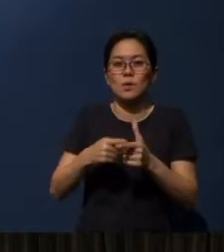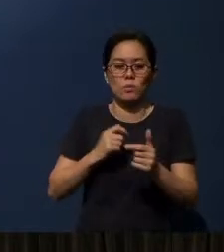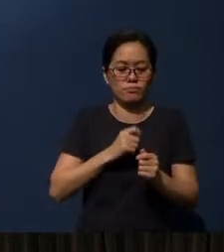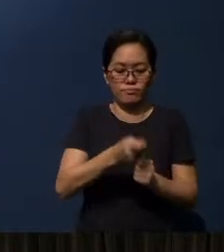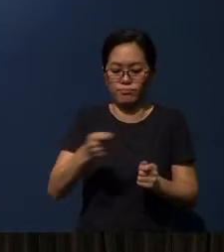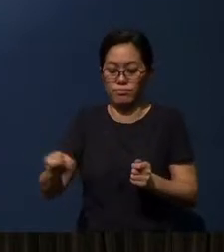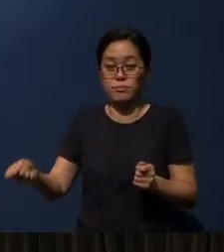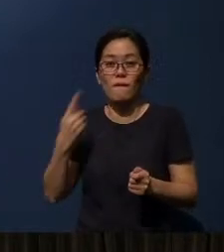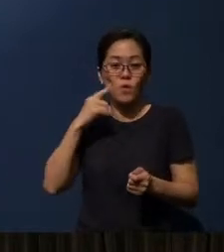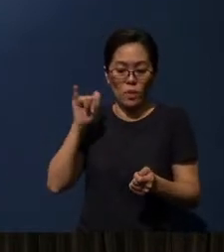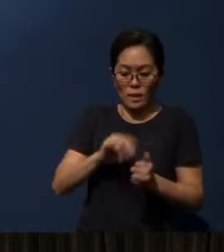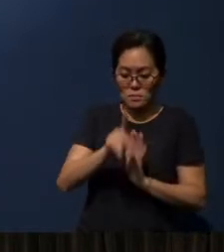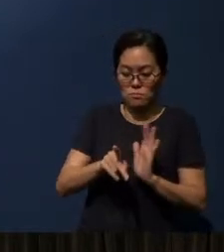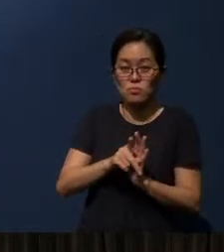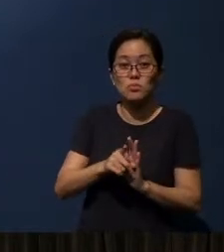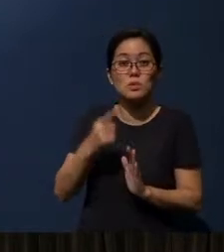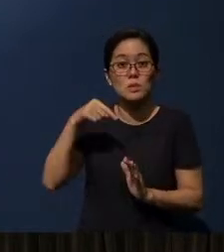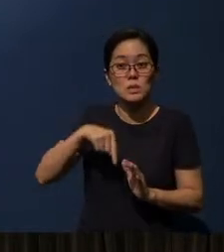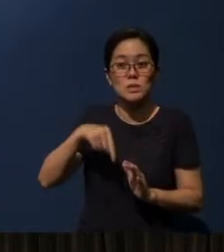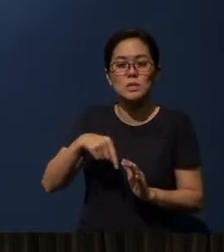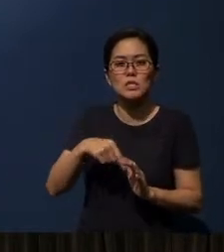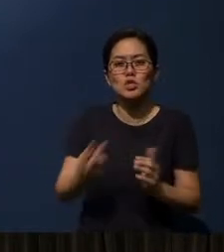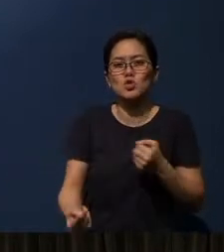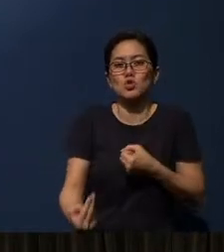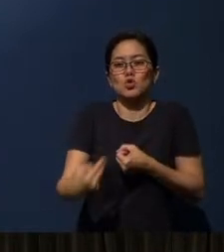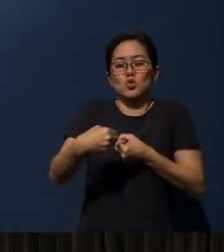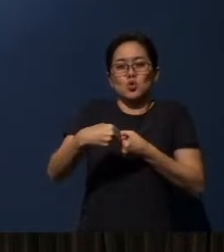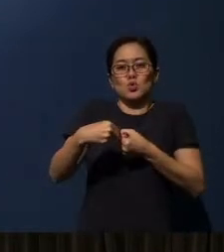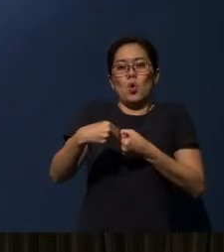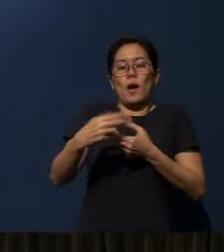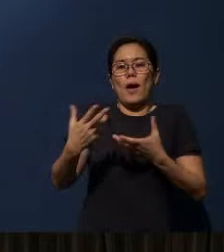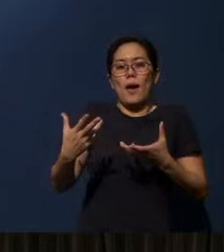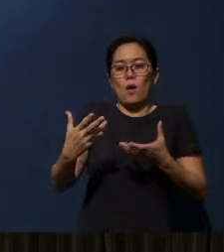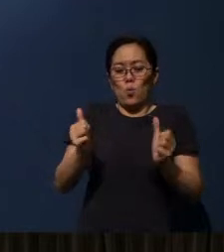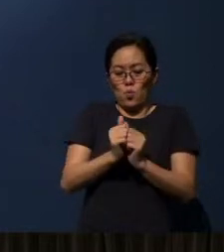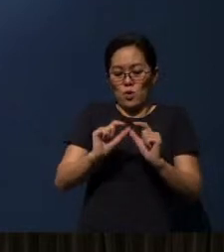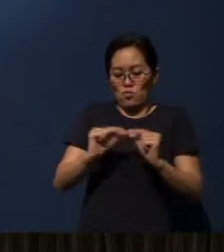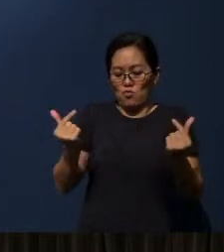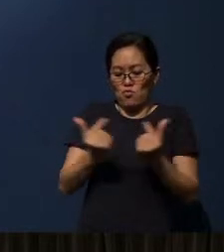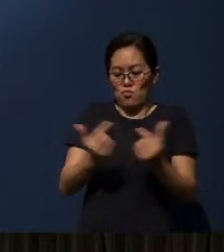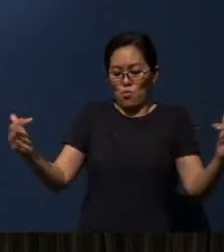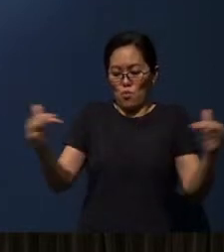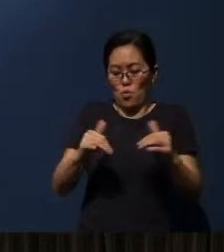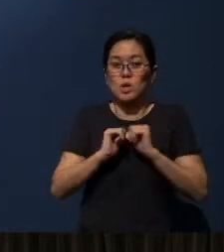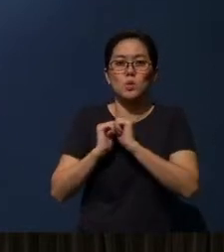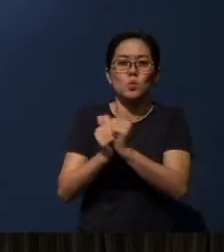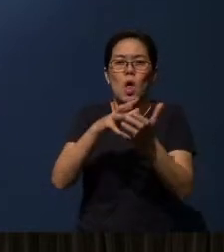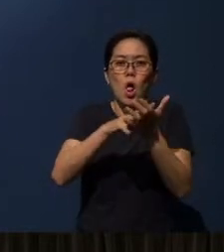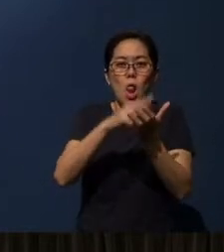least for this period of time, to join a group and to learn together the Word of God.